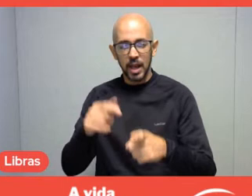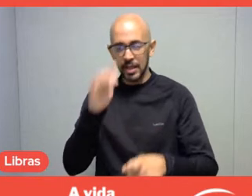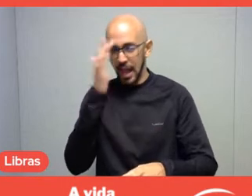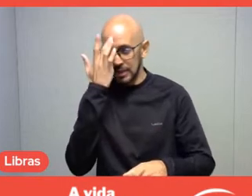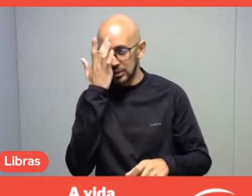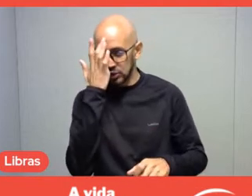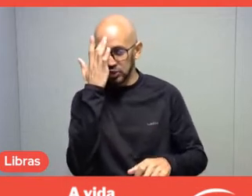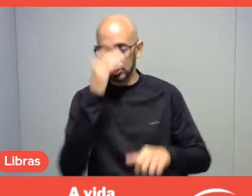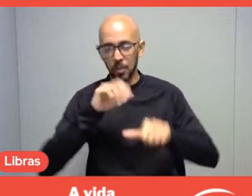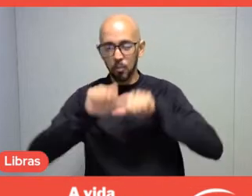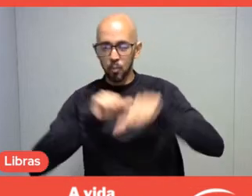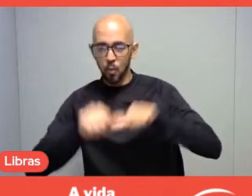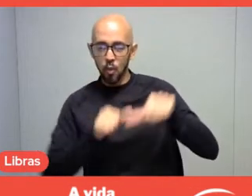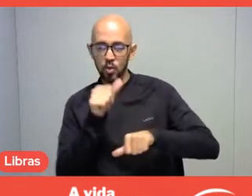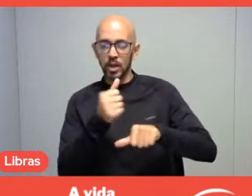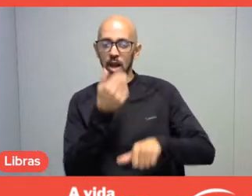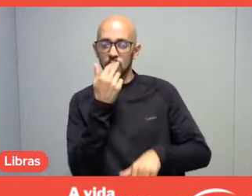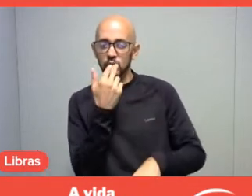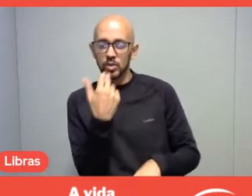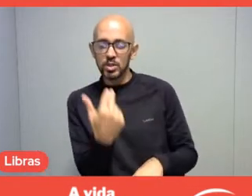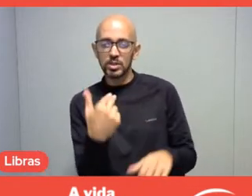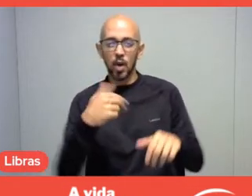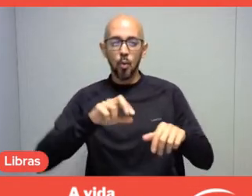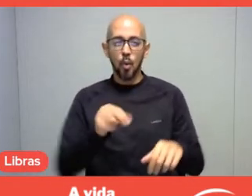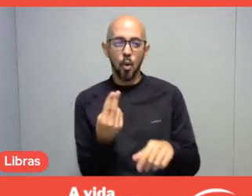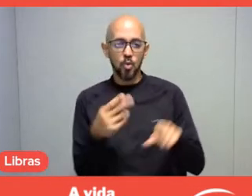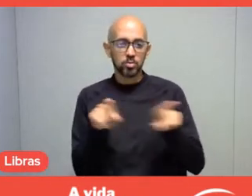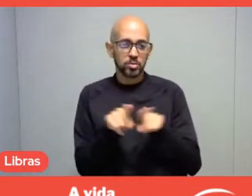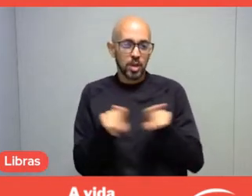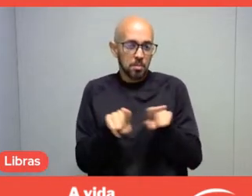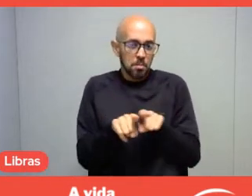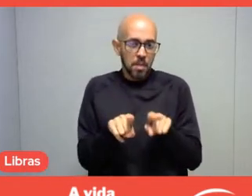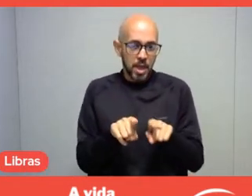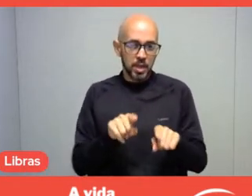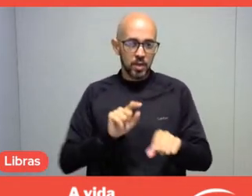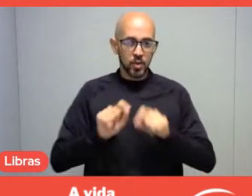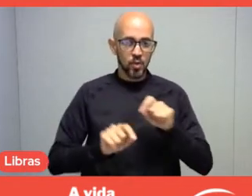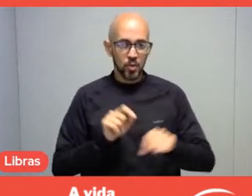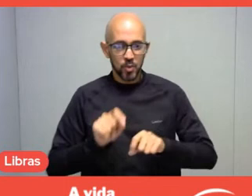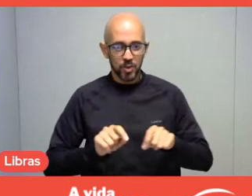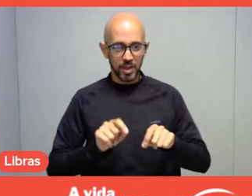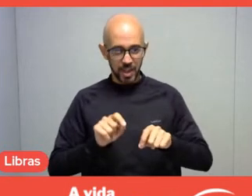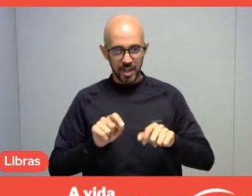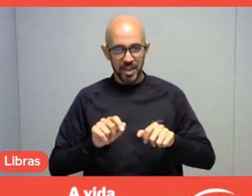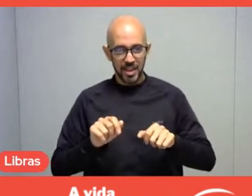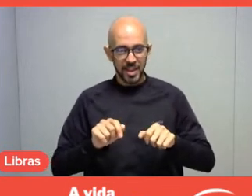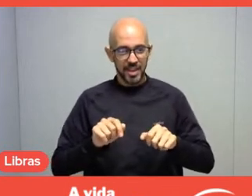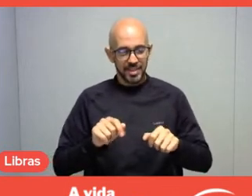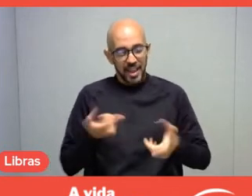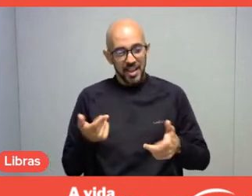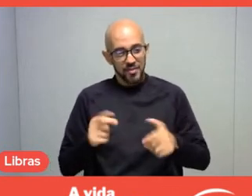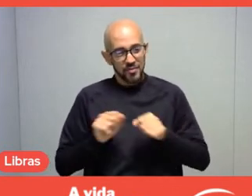or, not to feather my own nest,